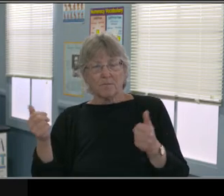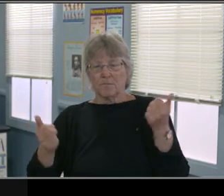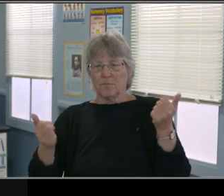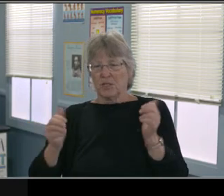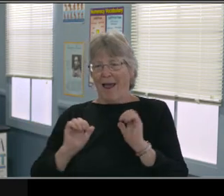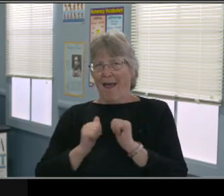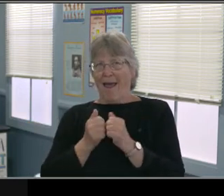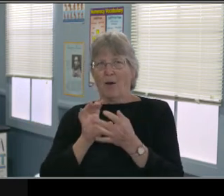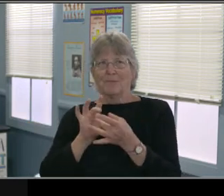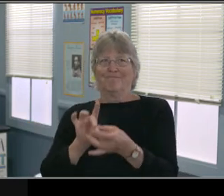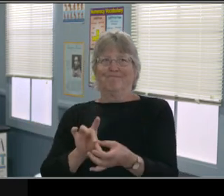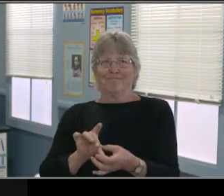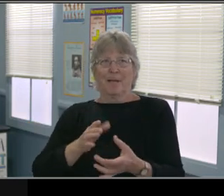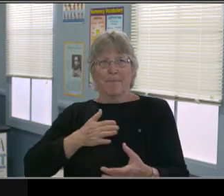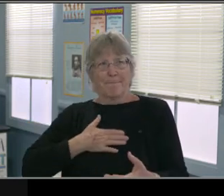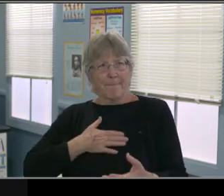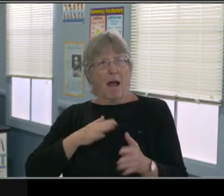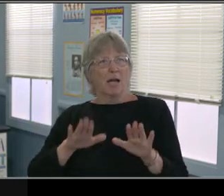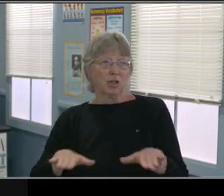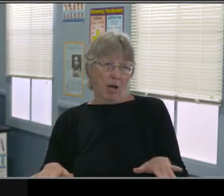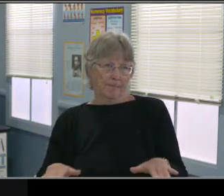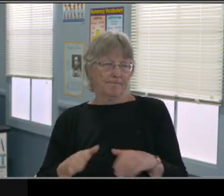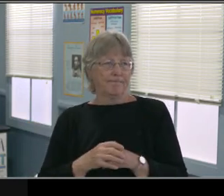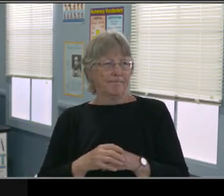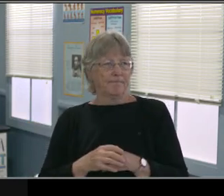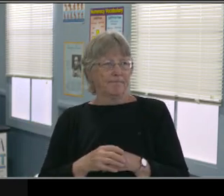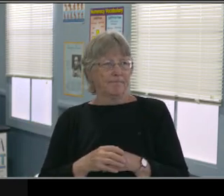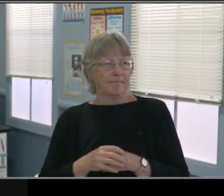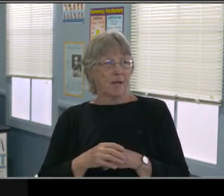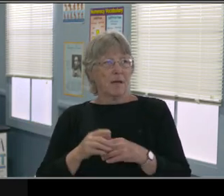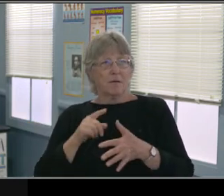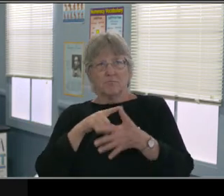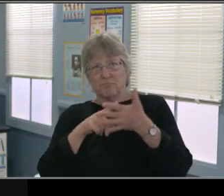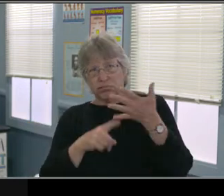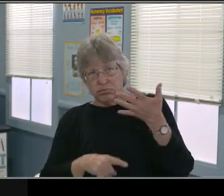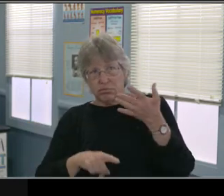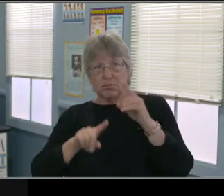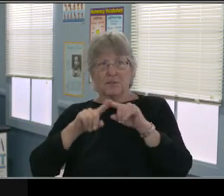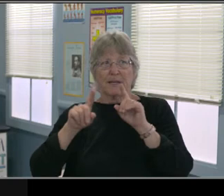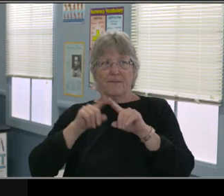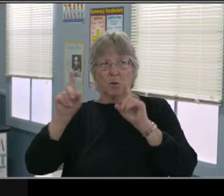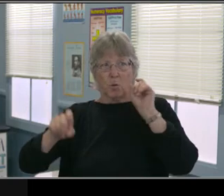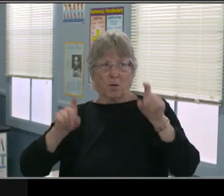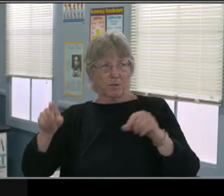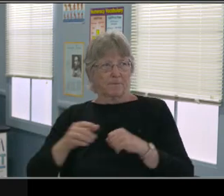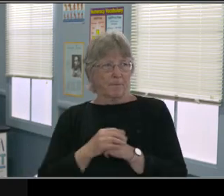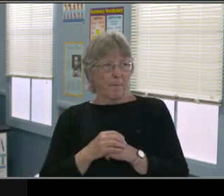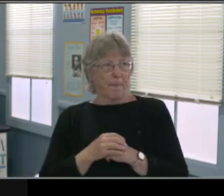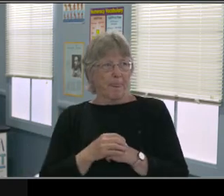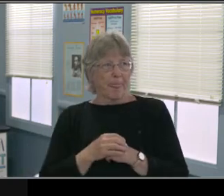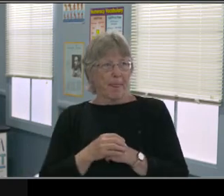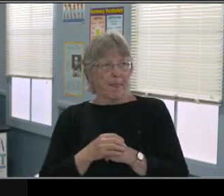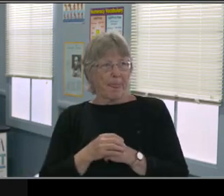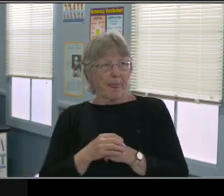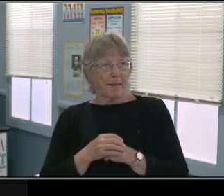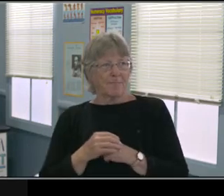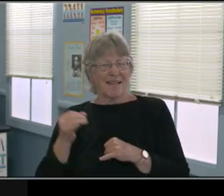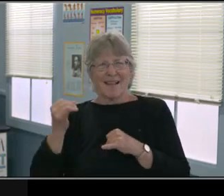And so whatever those changes are in that plan itself, doesn't mean that we're changing our offer of FAPE.